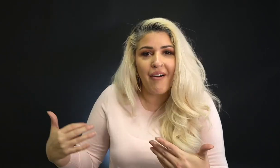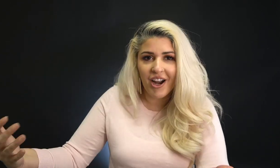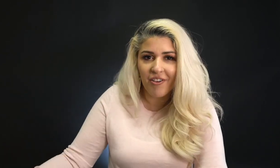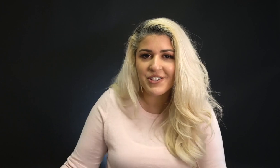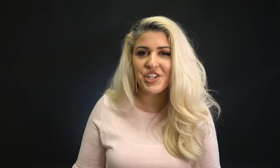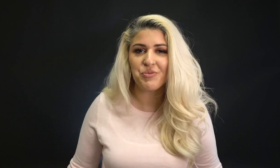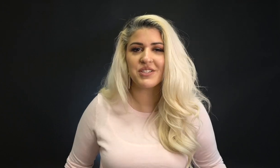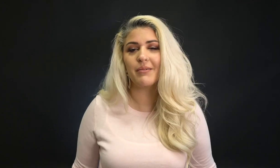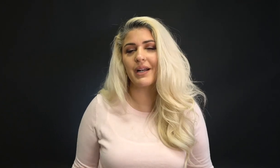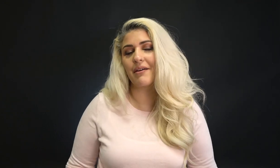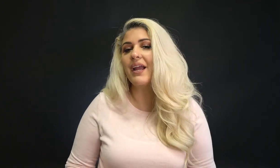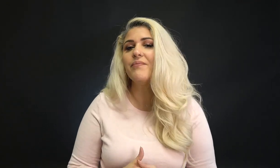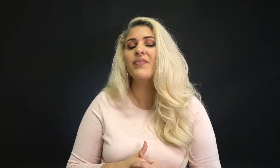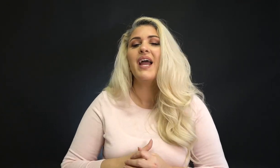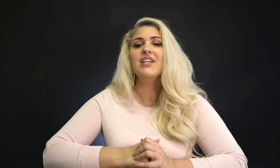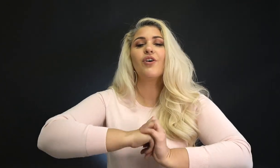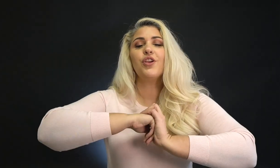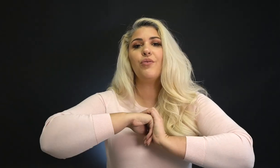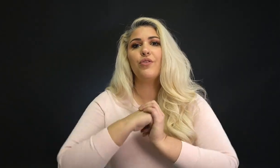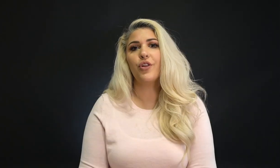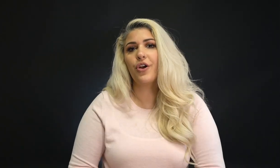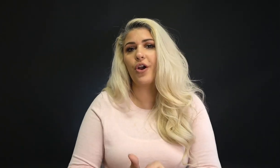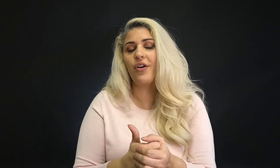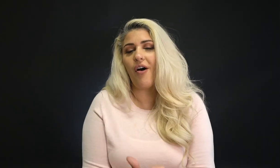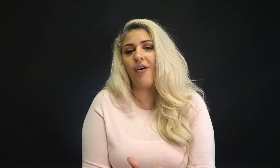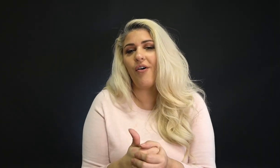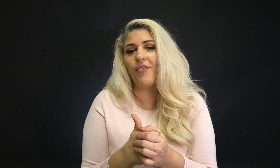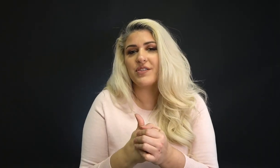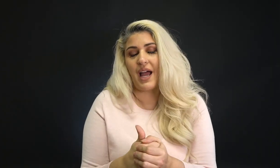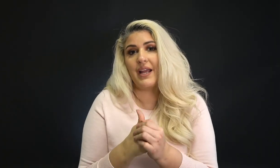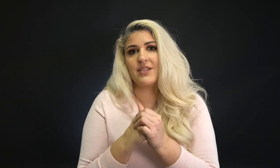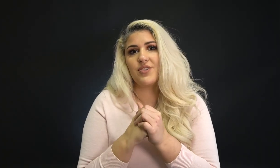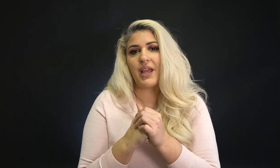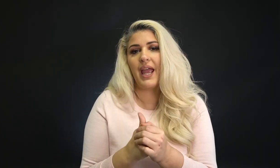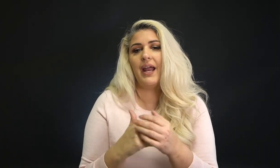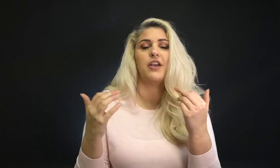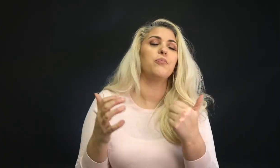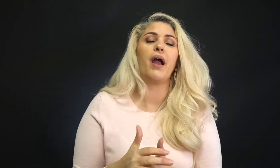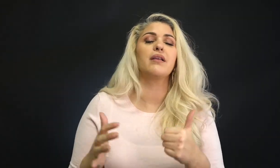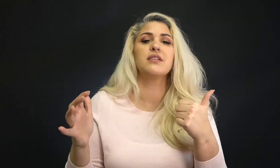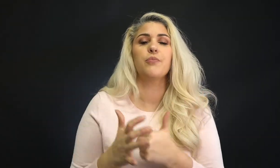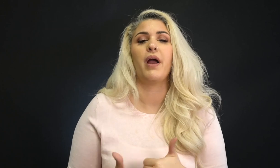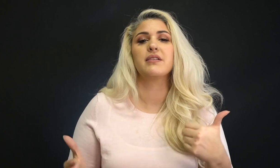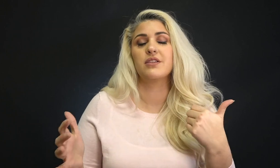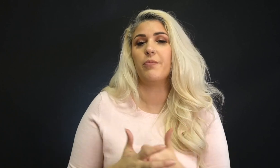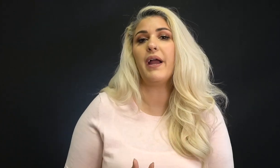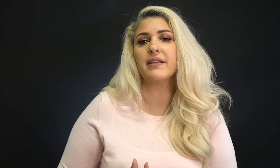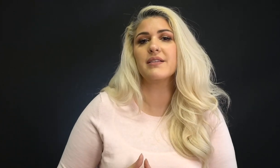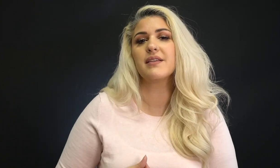have a conversation with somebody, right? So you learn all the signs you can, you practice and you practice and you practice.